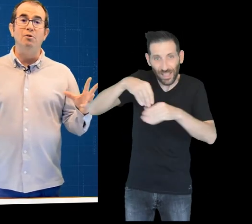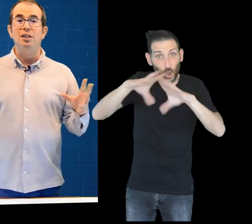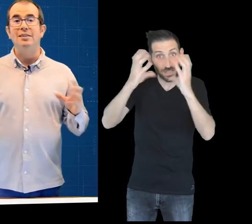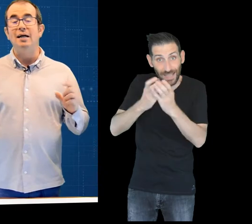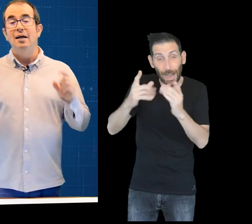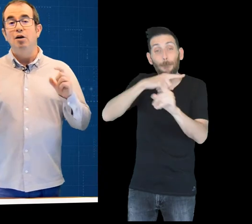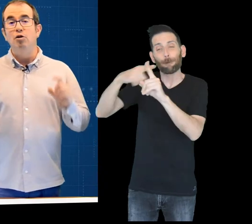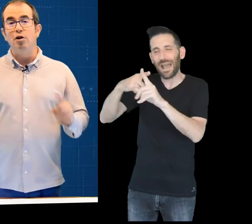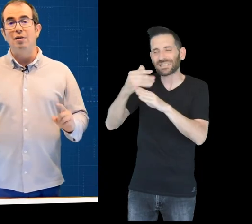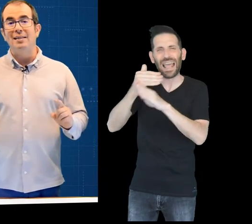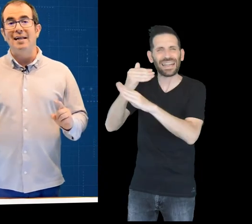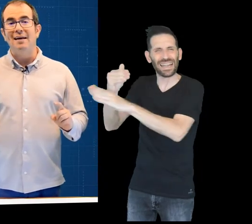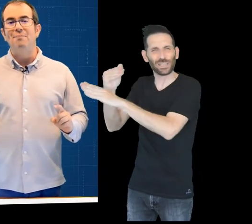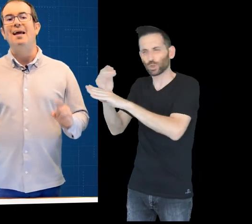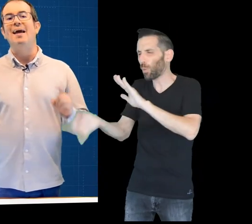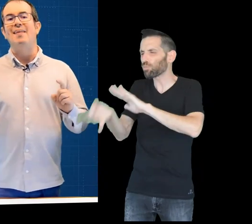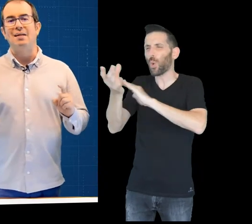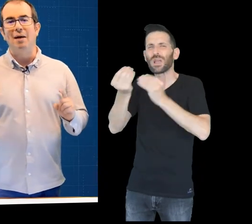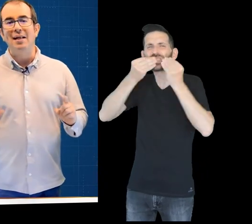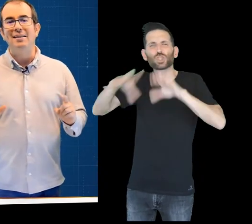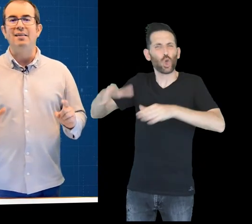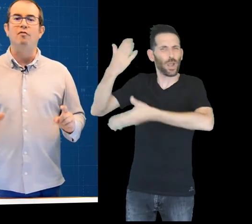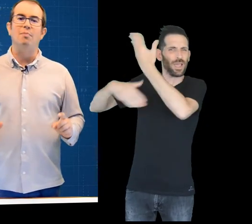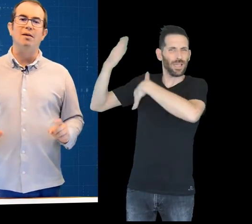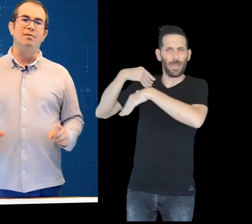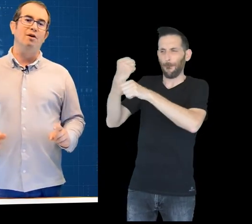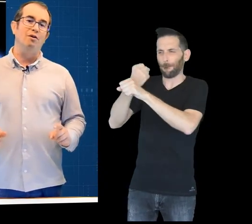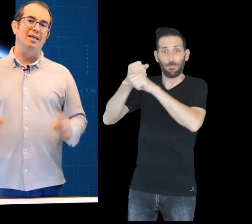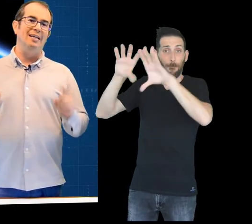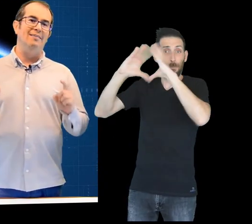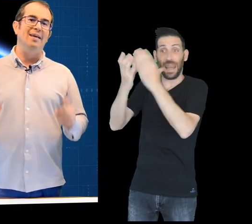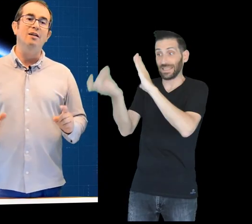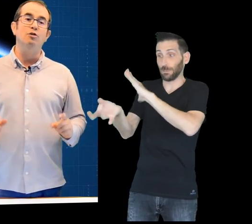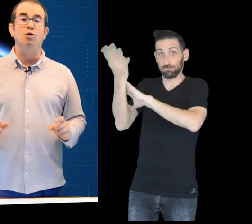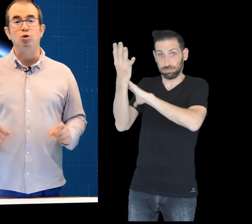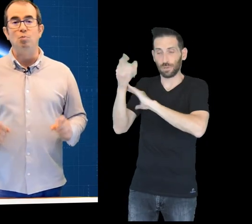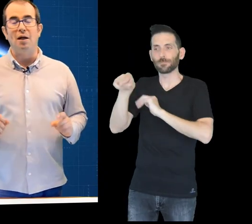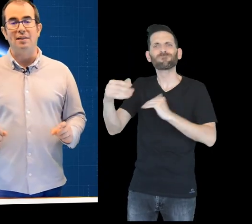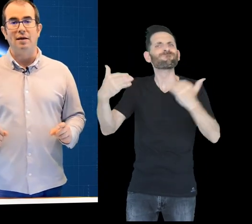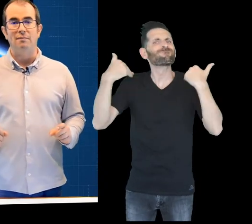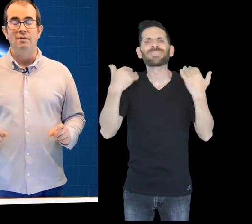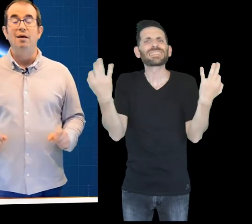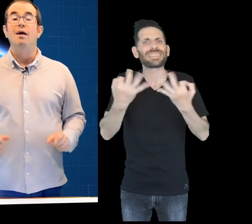that are inside the Earth and are the remnants of the initial formation of our planet.